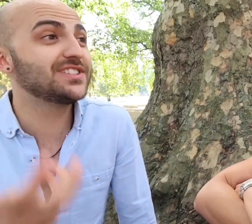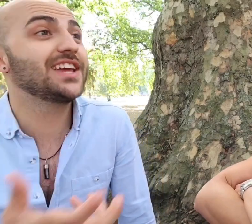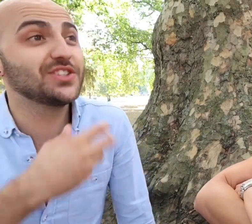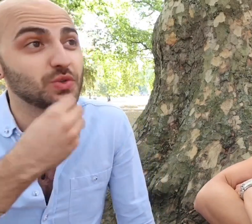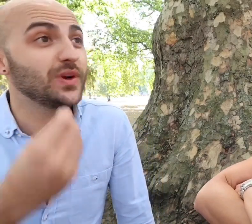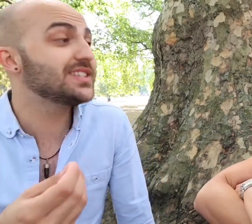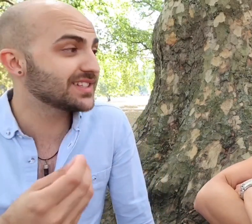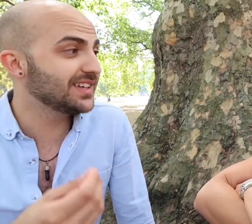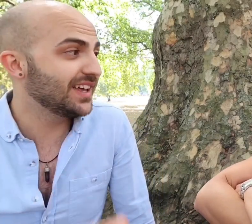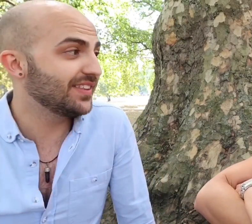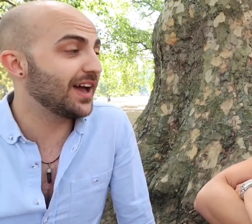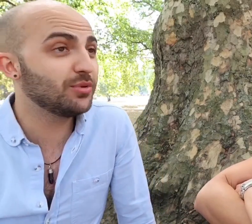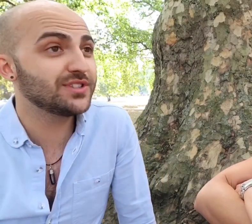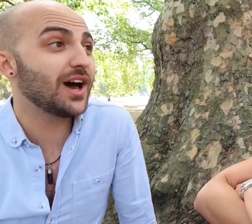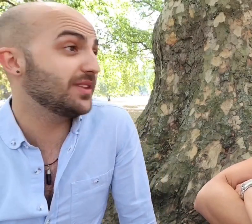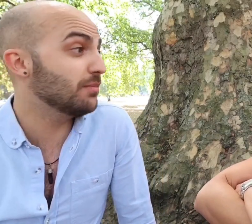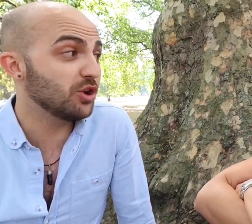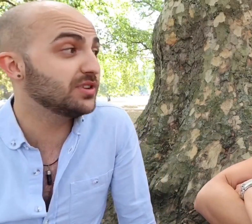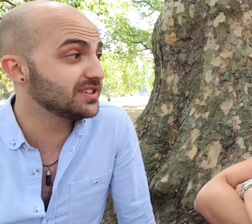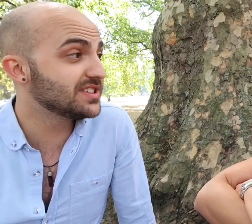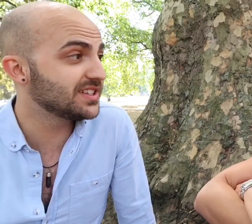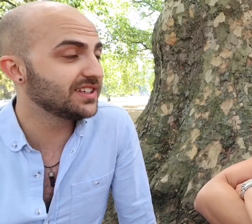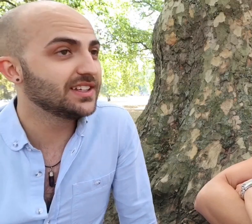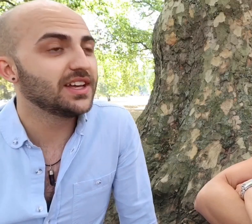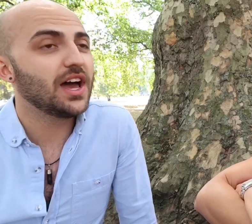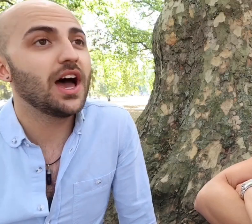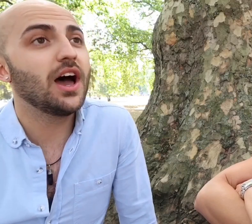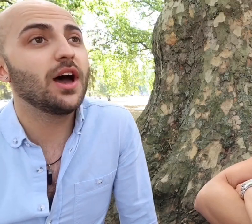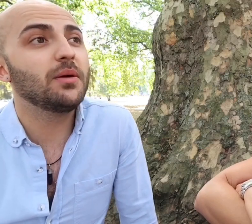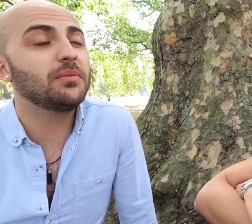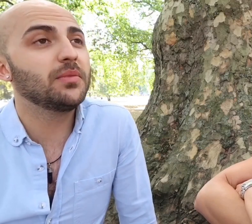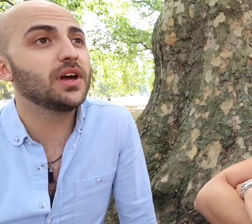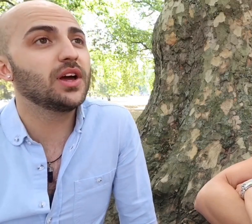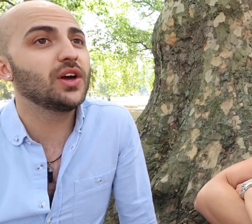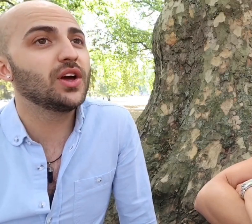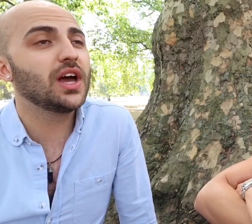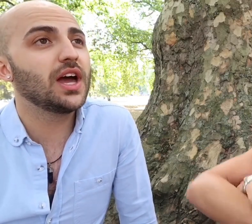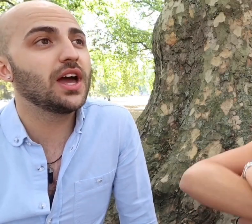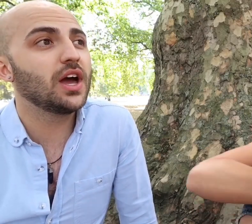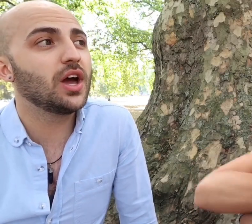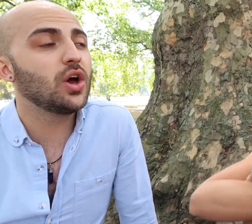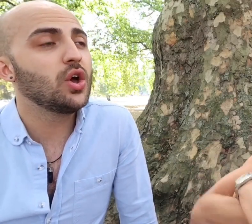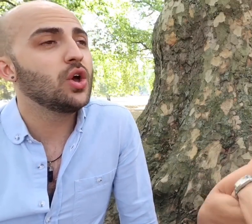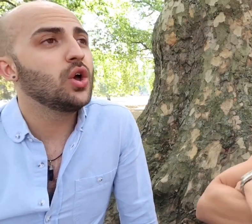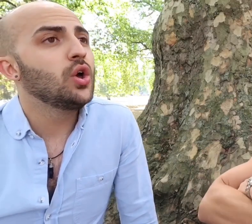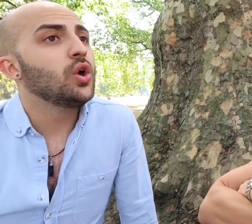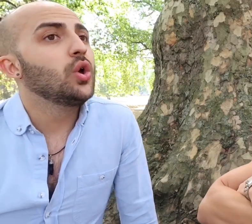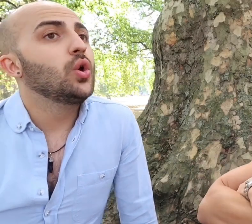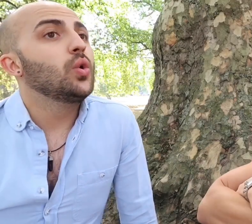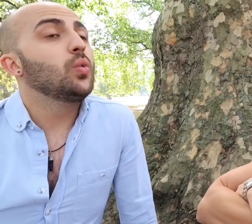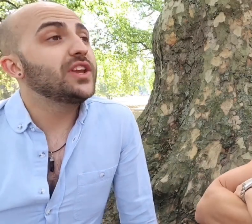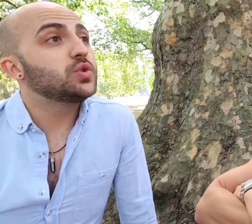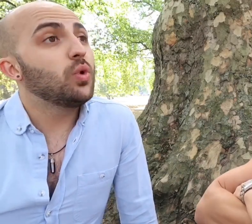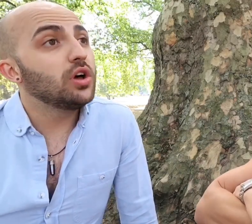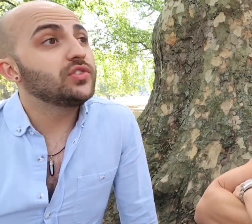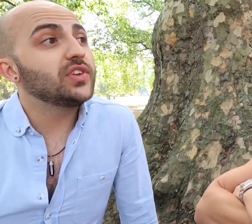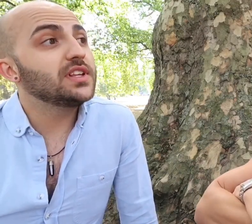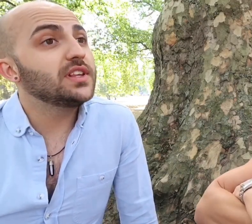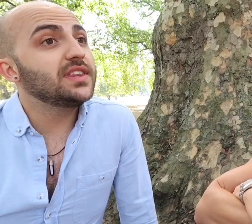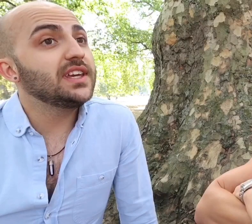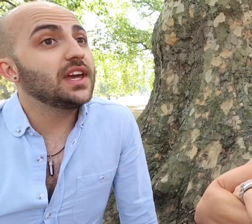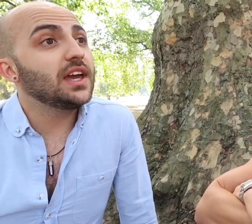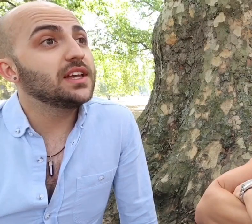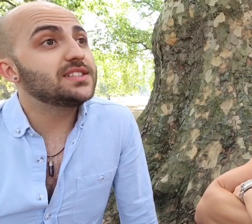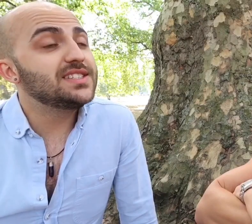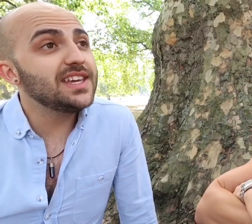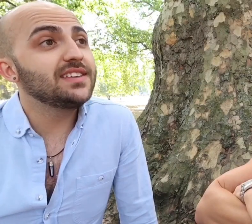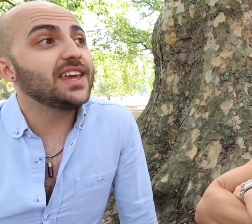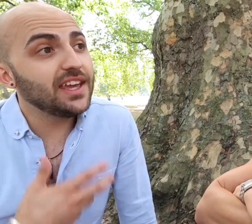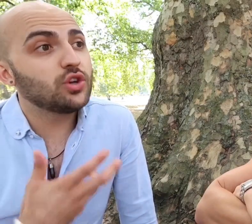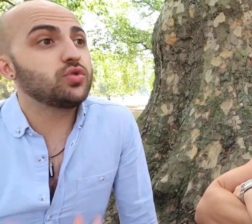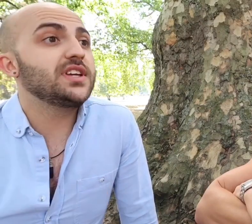tweet I put out in the moment. Which was about? ... Which was the seeing the increase